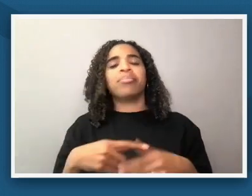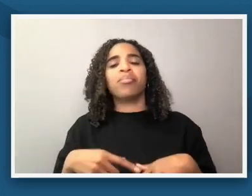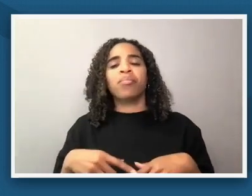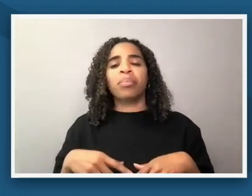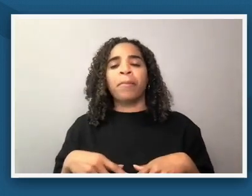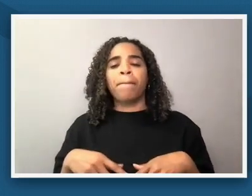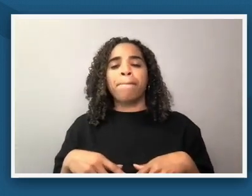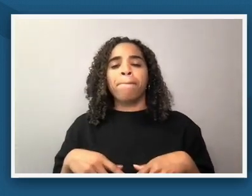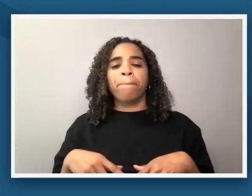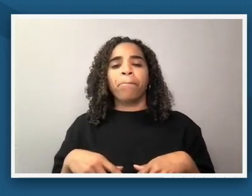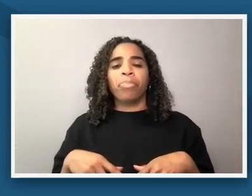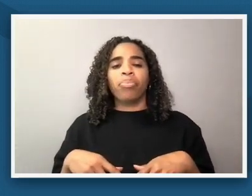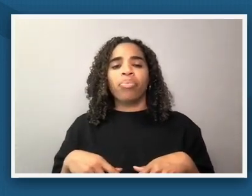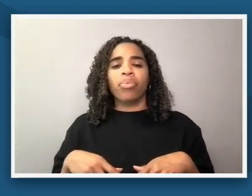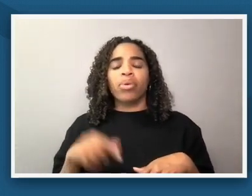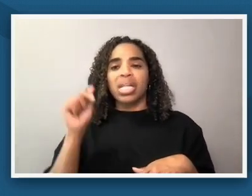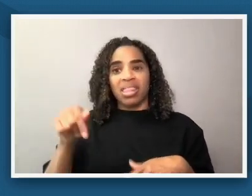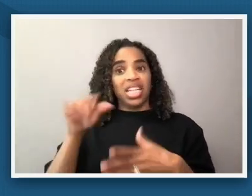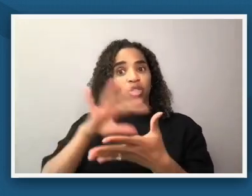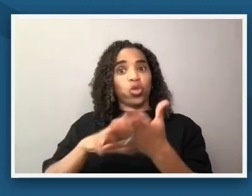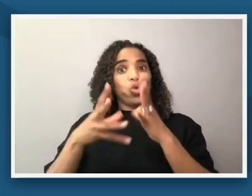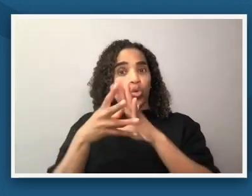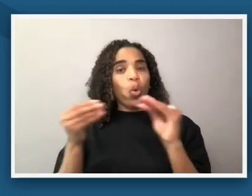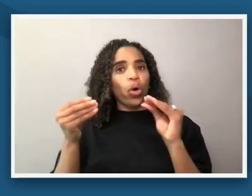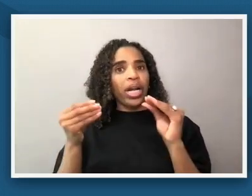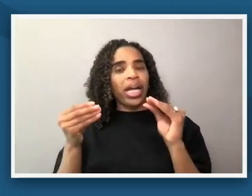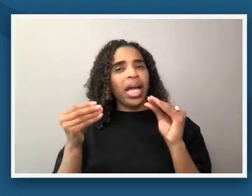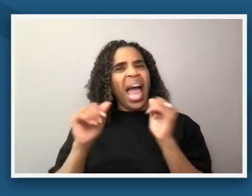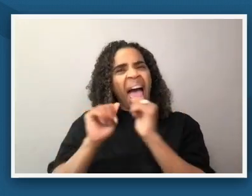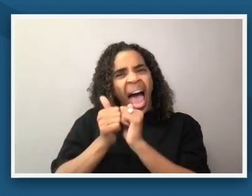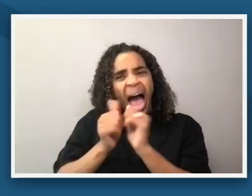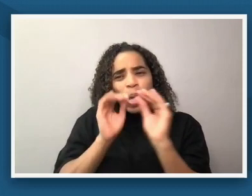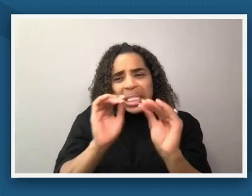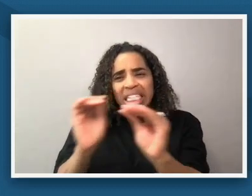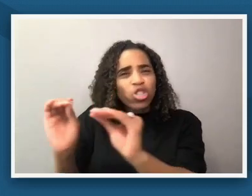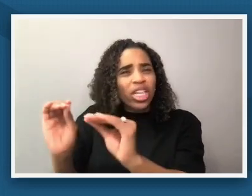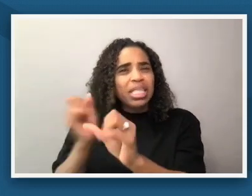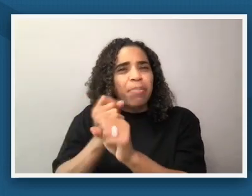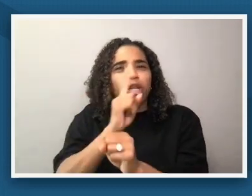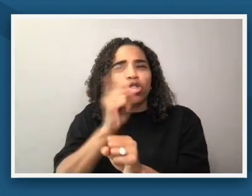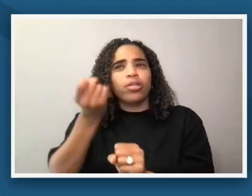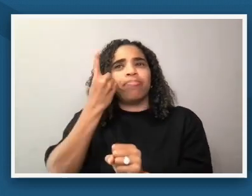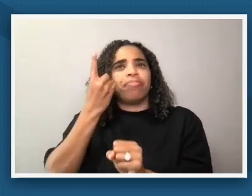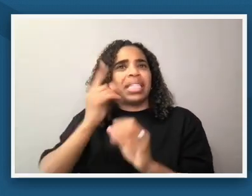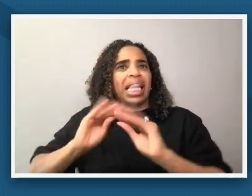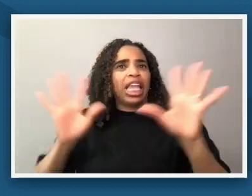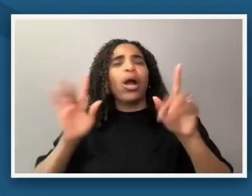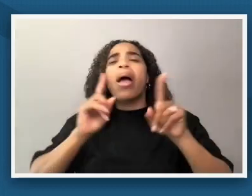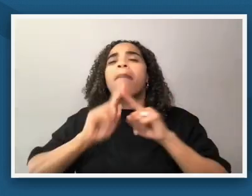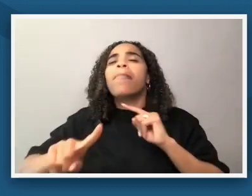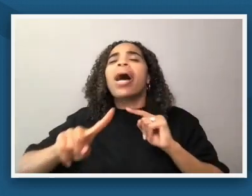story to a digestible piece to different digestible pieces but not strip it of